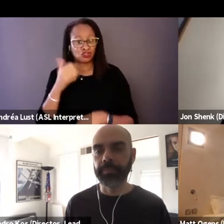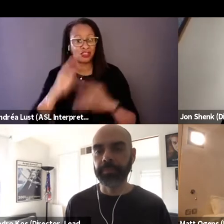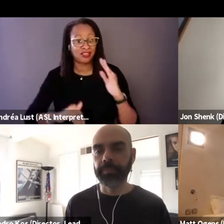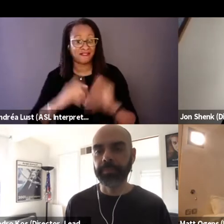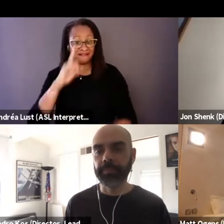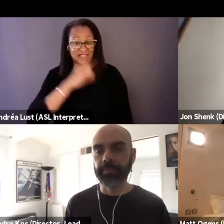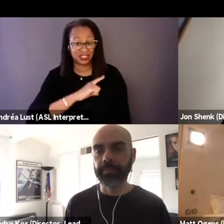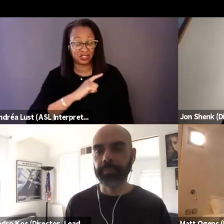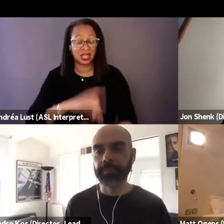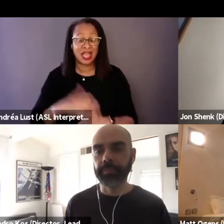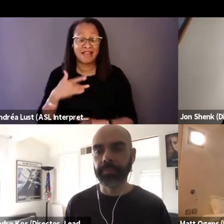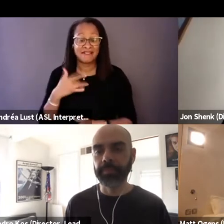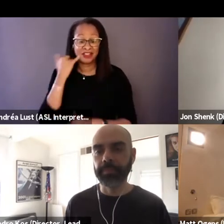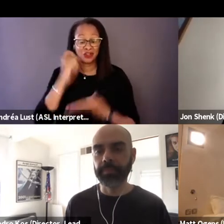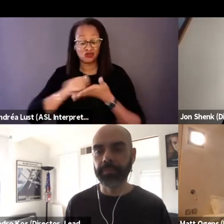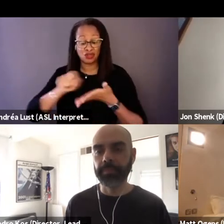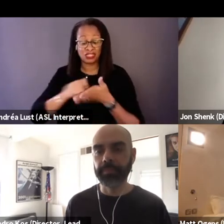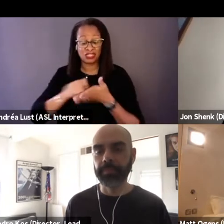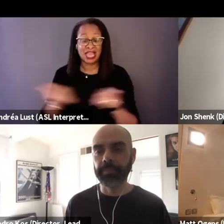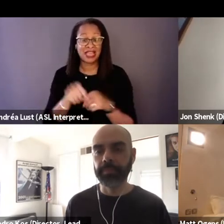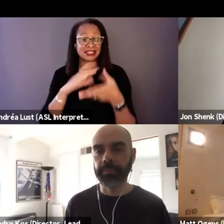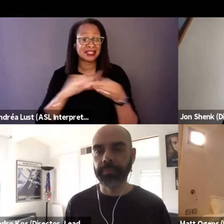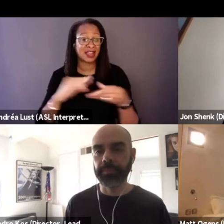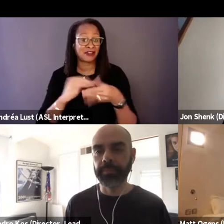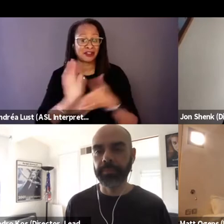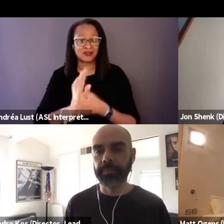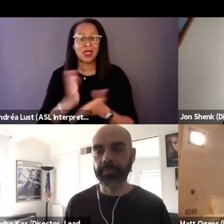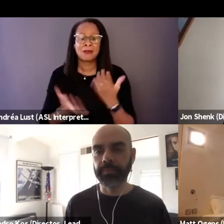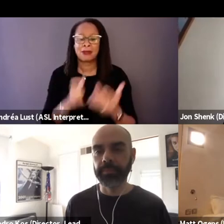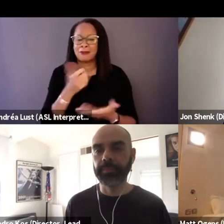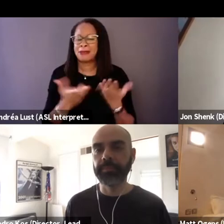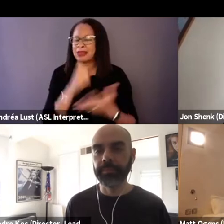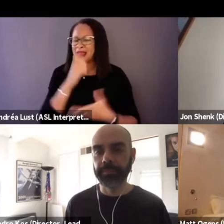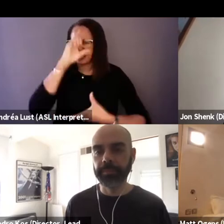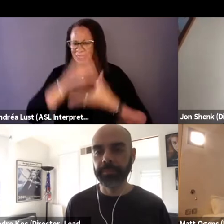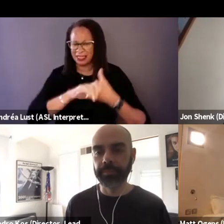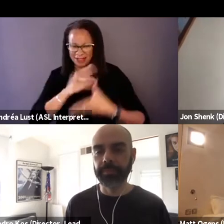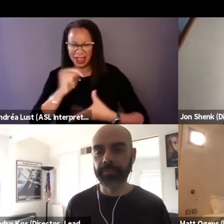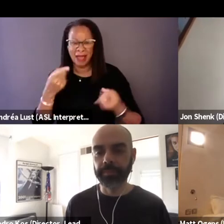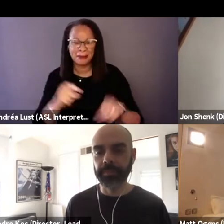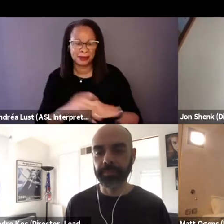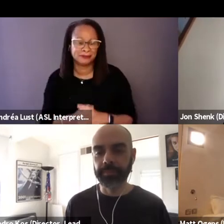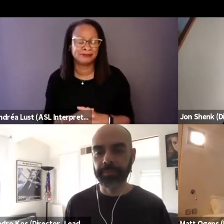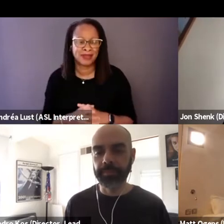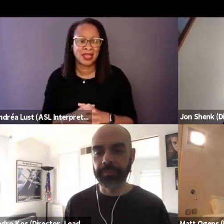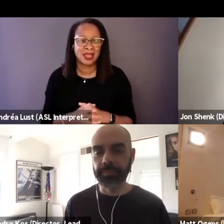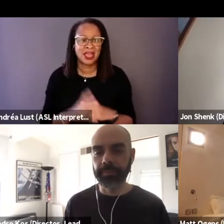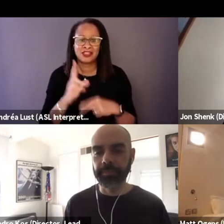And I feel like if you had written these as narrative films, people might not have believed them. Yeah, yeah, the universe spoke.